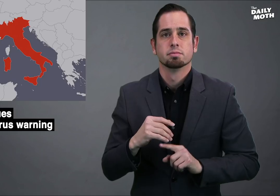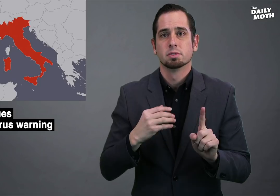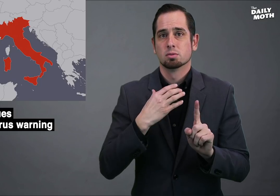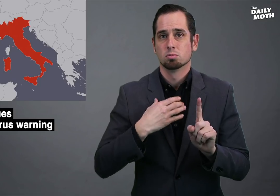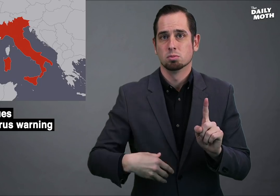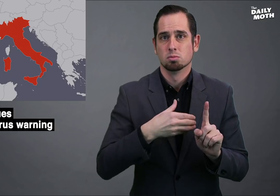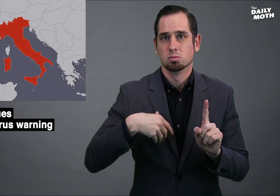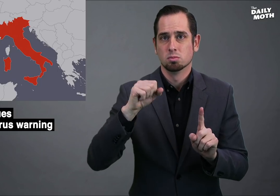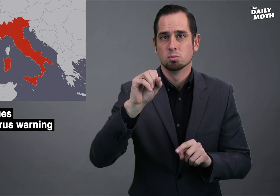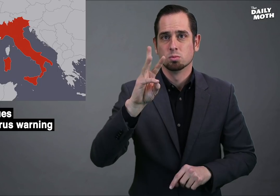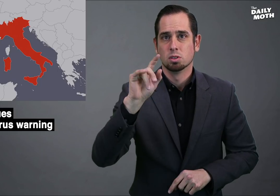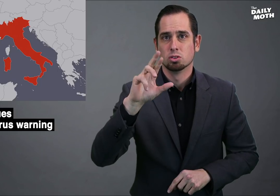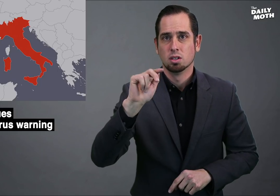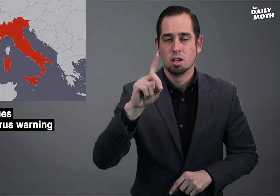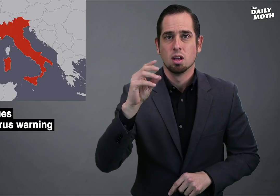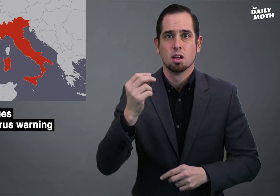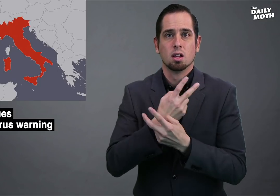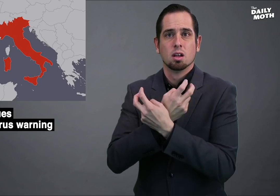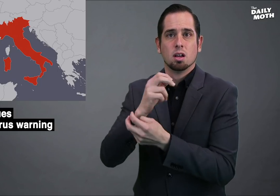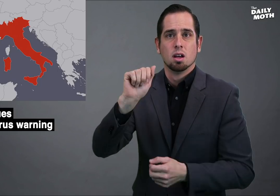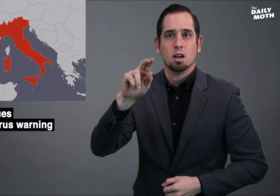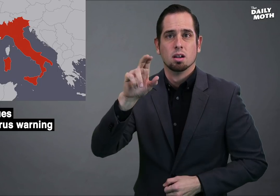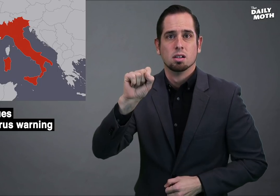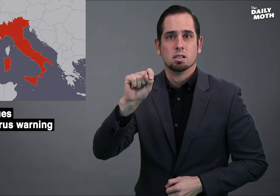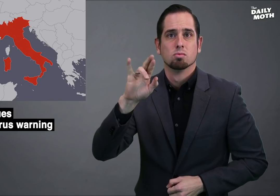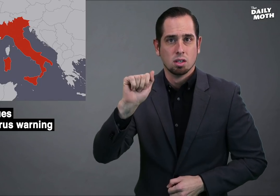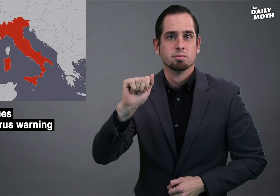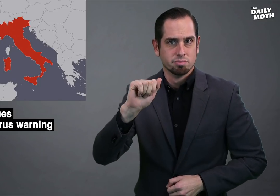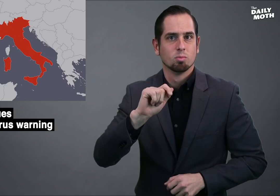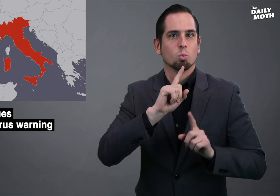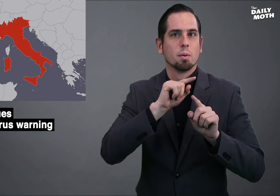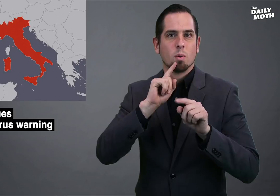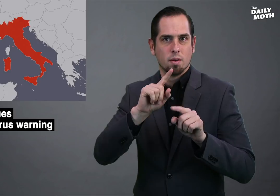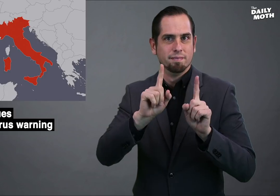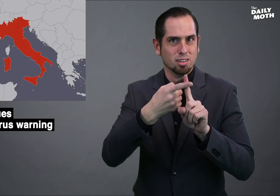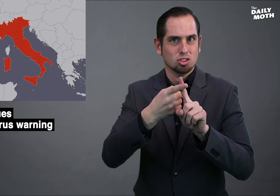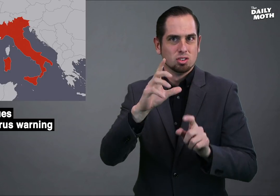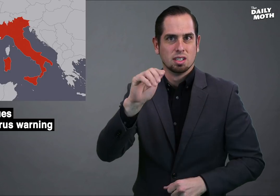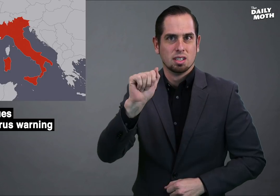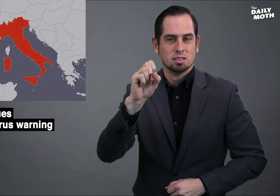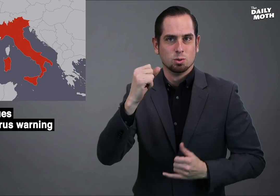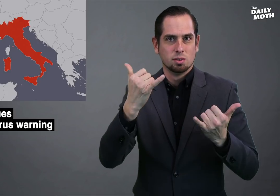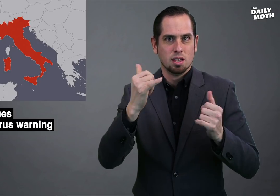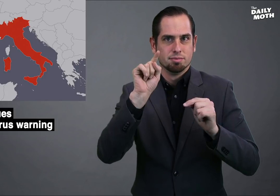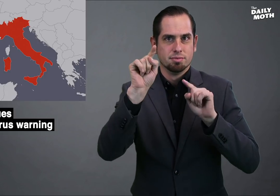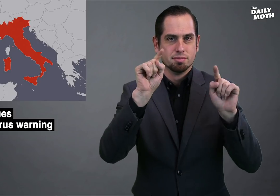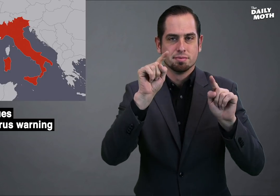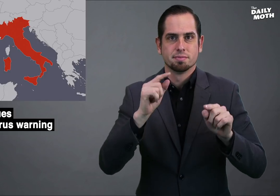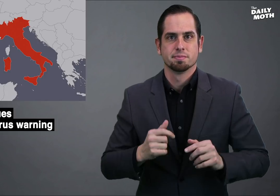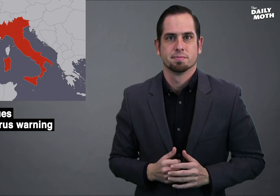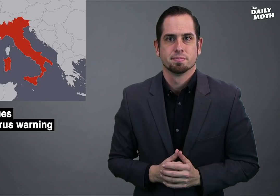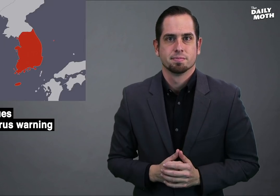Switzerland and Austria reported their first cases today.